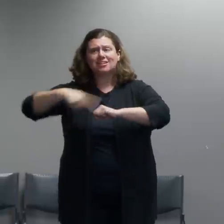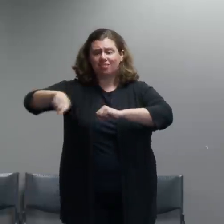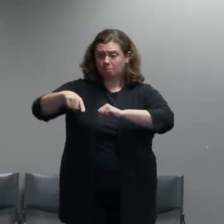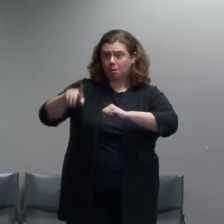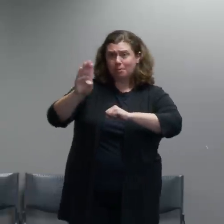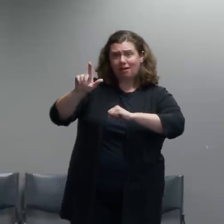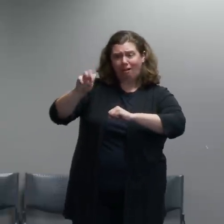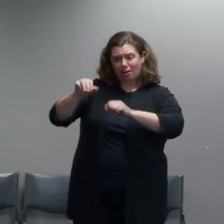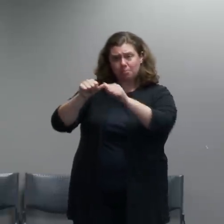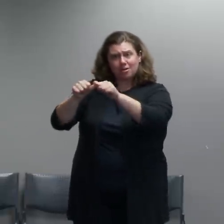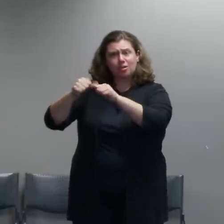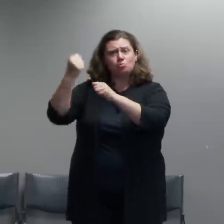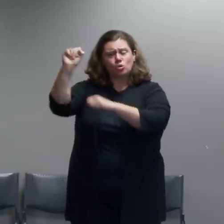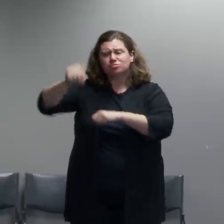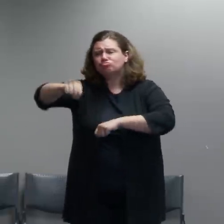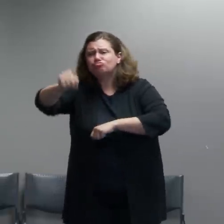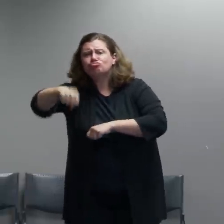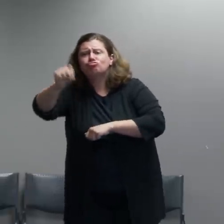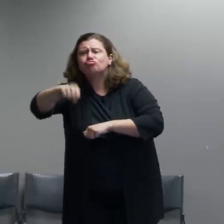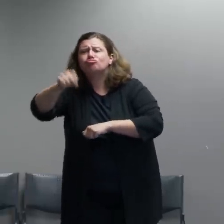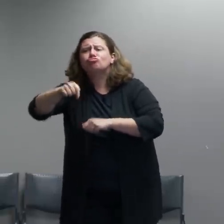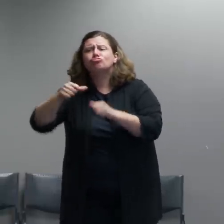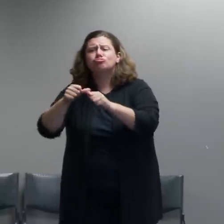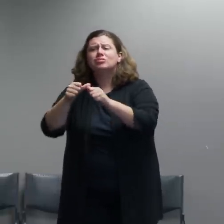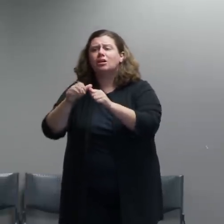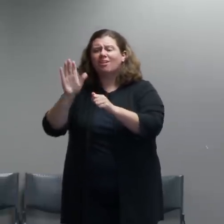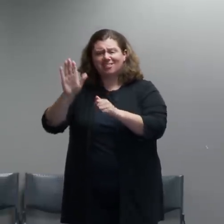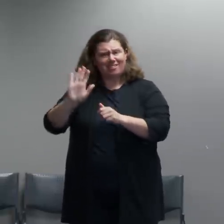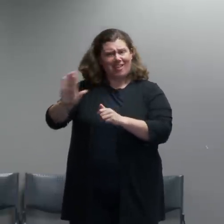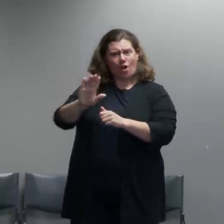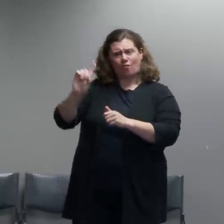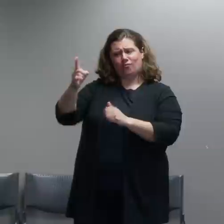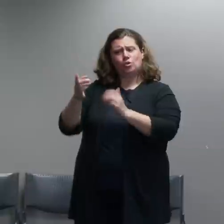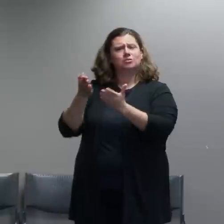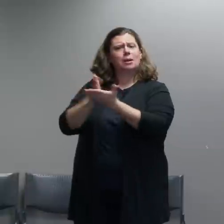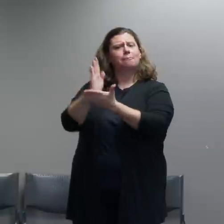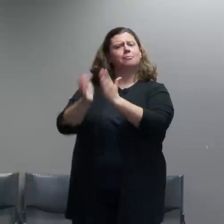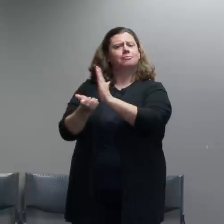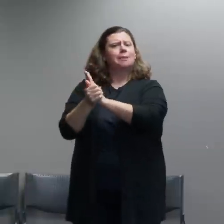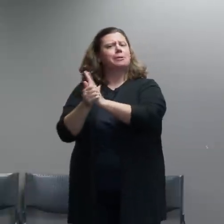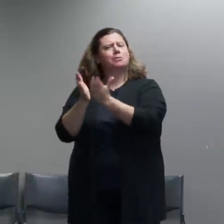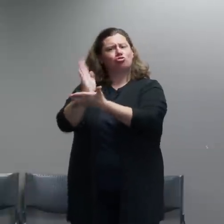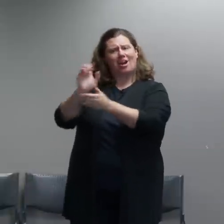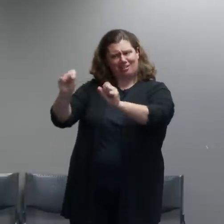to free speech and free expression and freedom of the press.